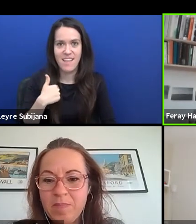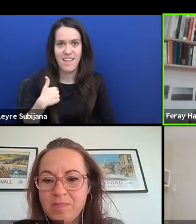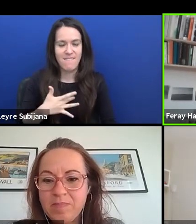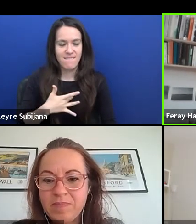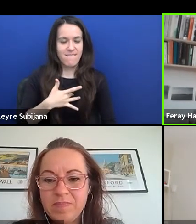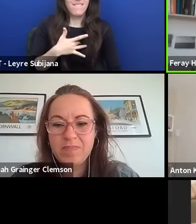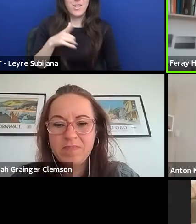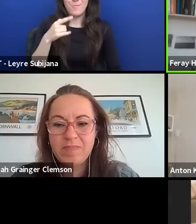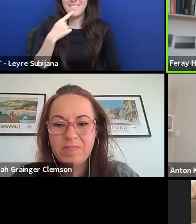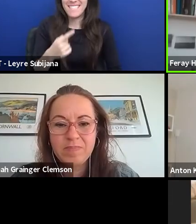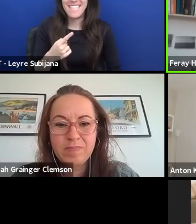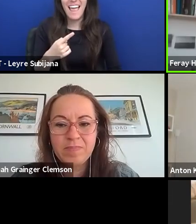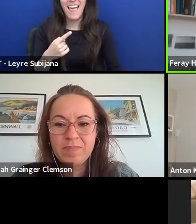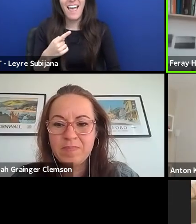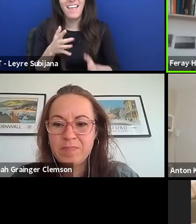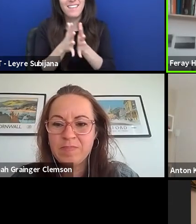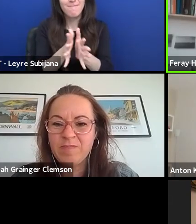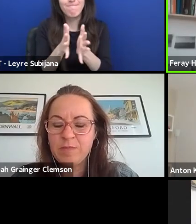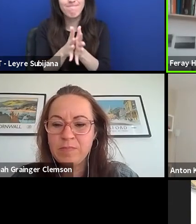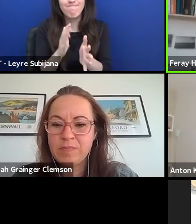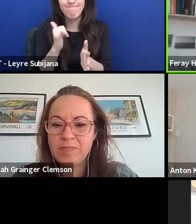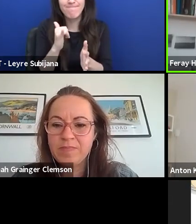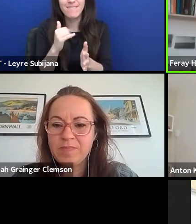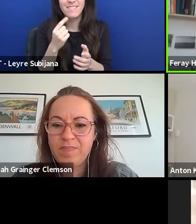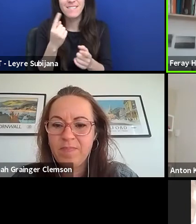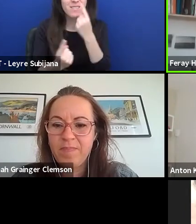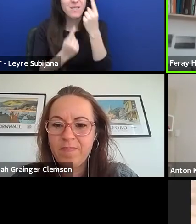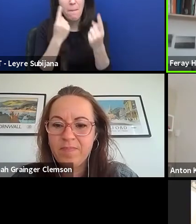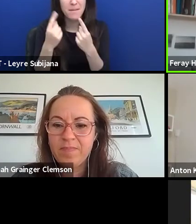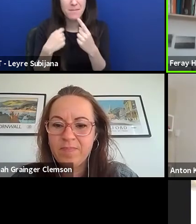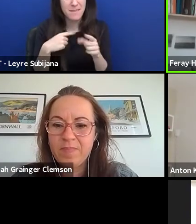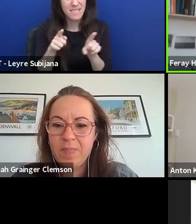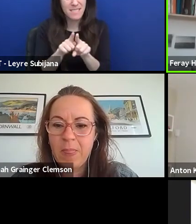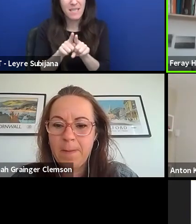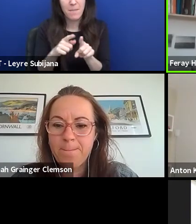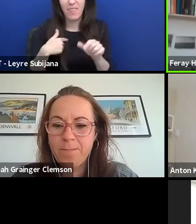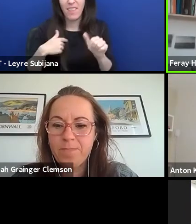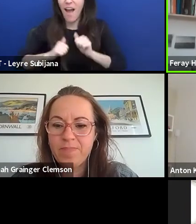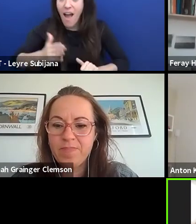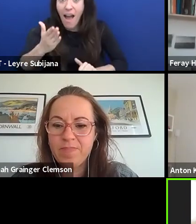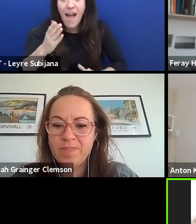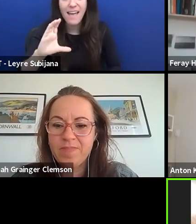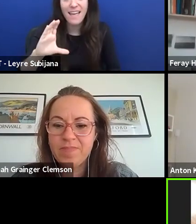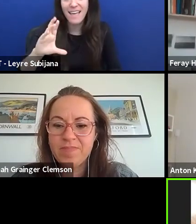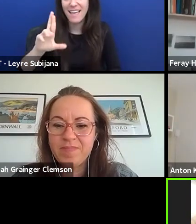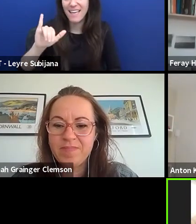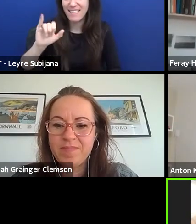because sometimes I mean, I'm also in the theatre- oh, Cristina- I'm here.